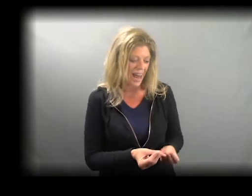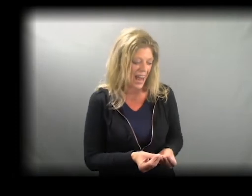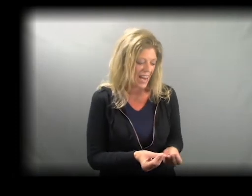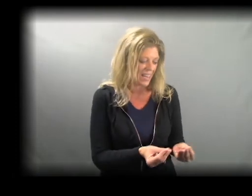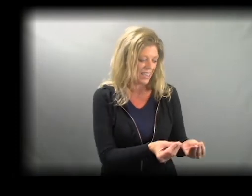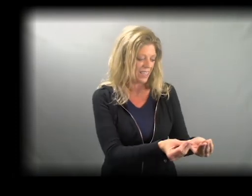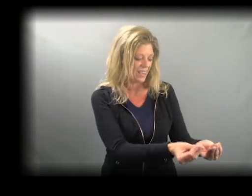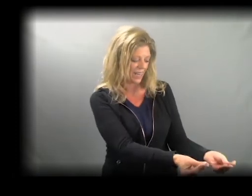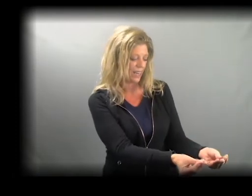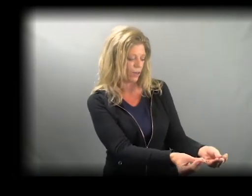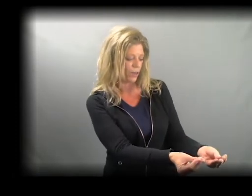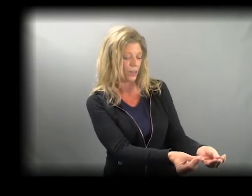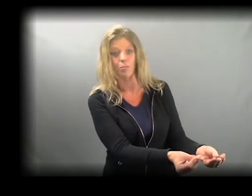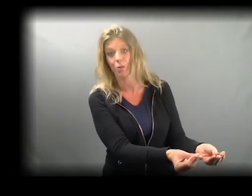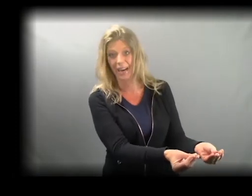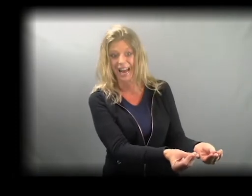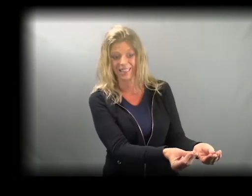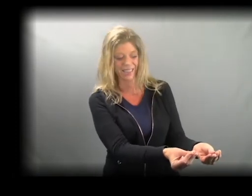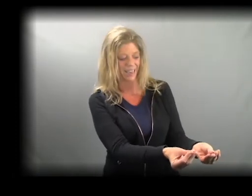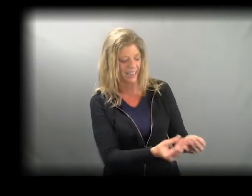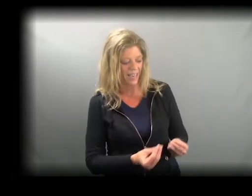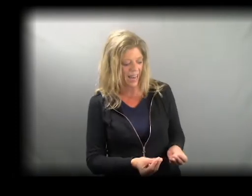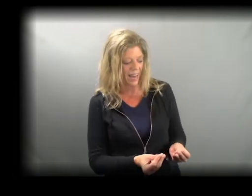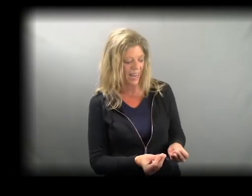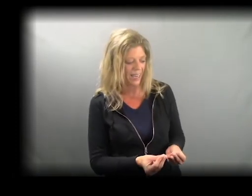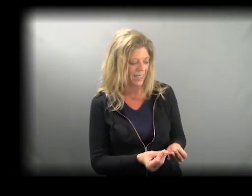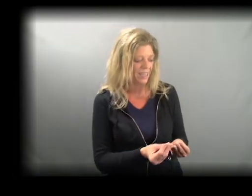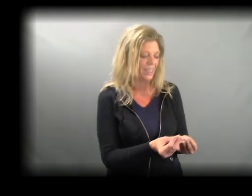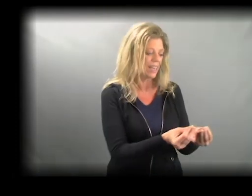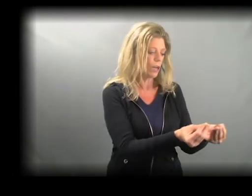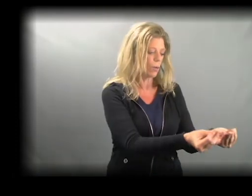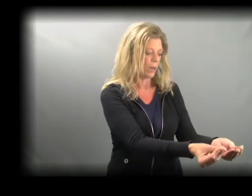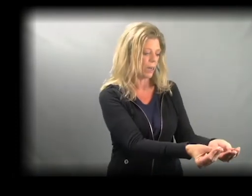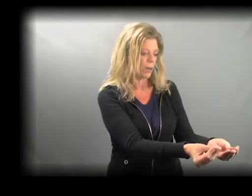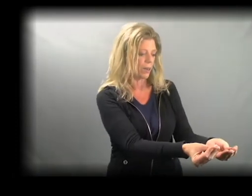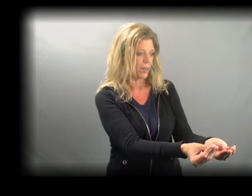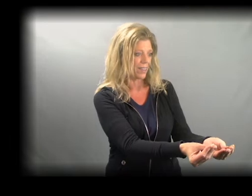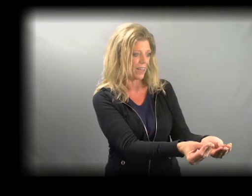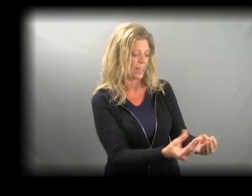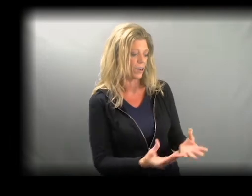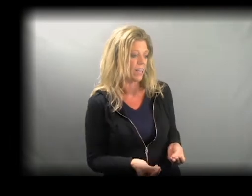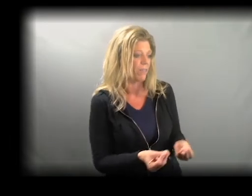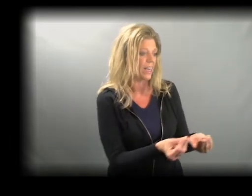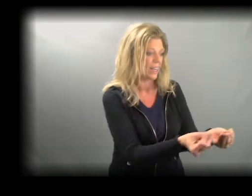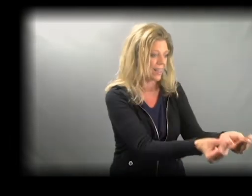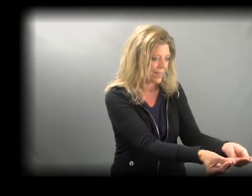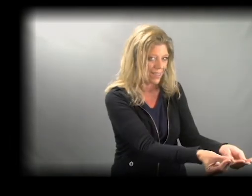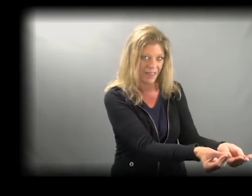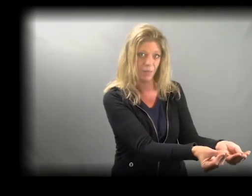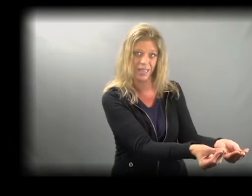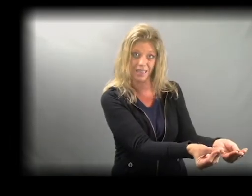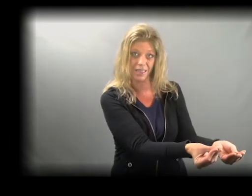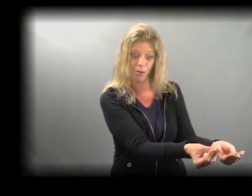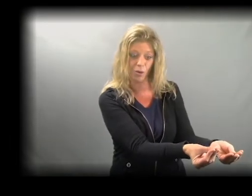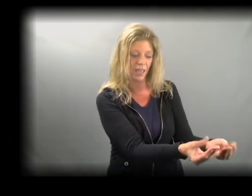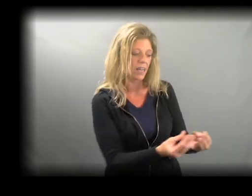and, or the support hand side, and we are like you're giving something to someone.